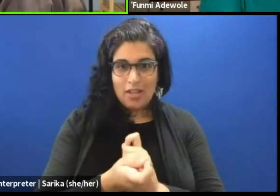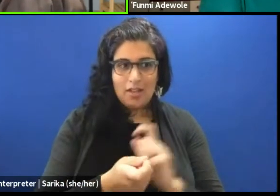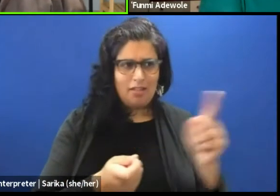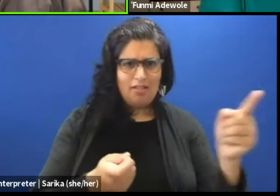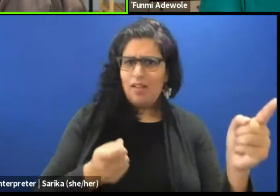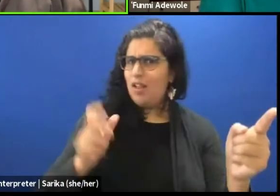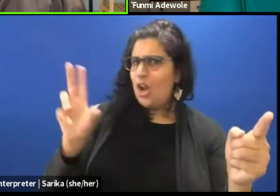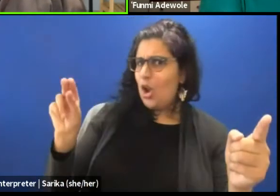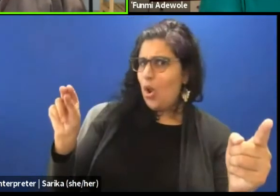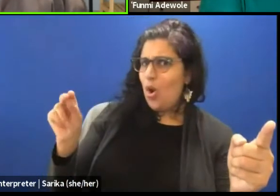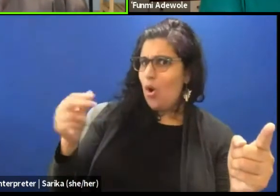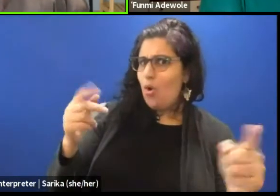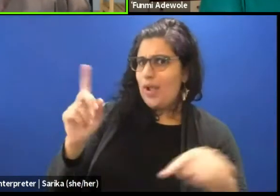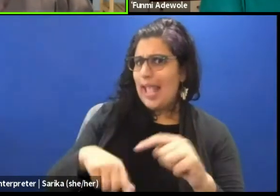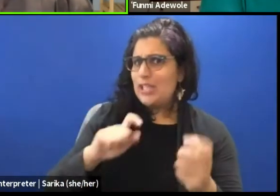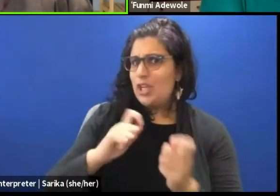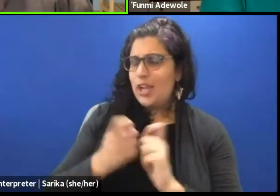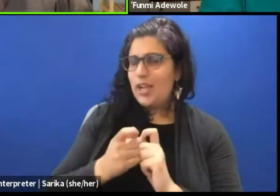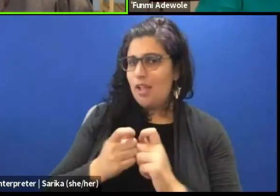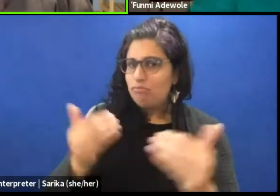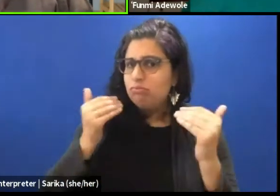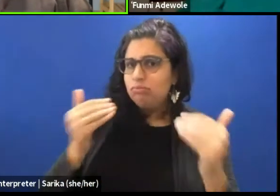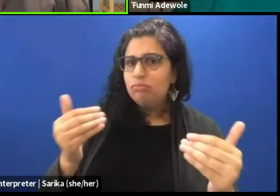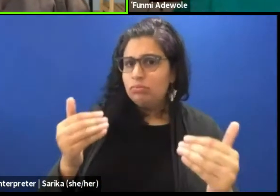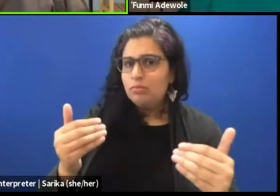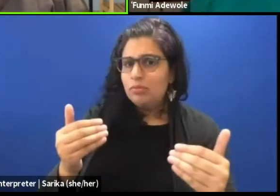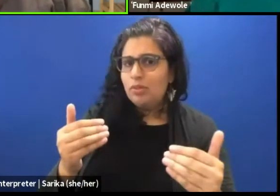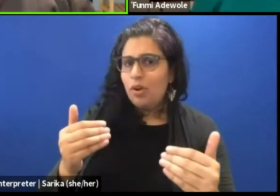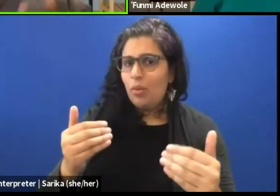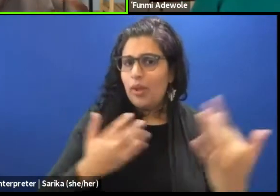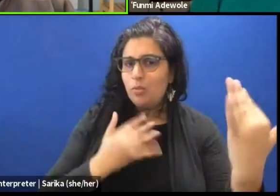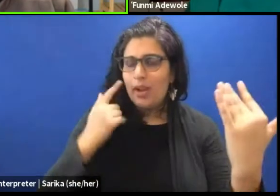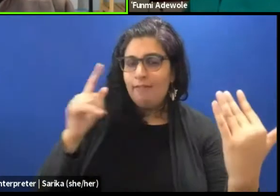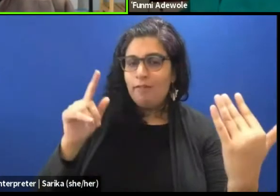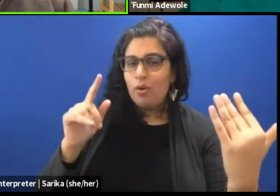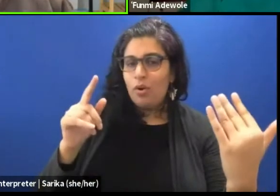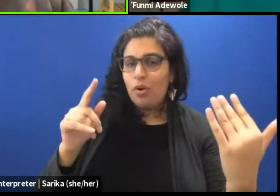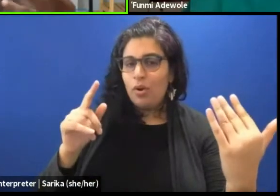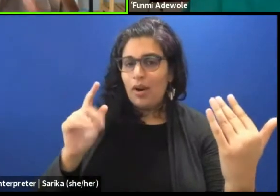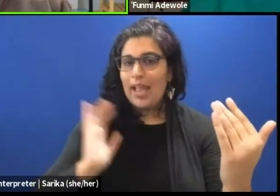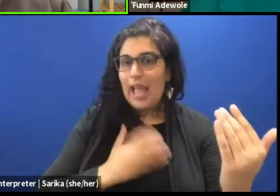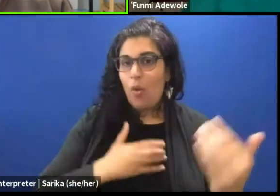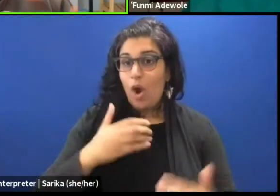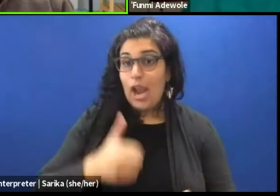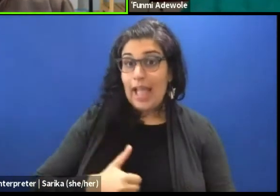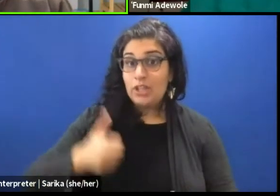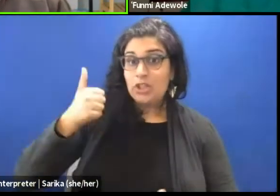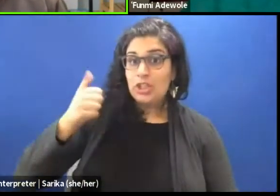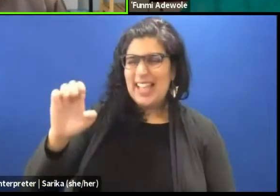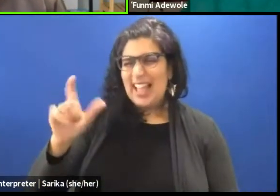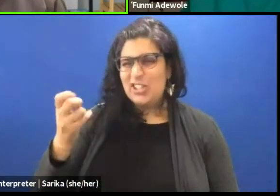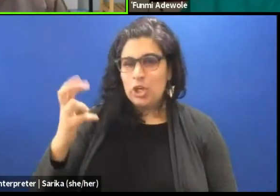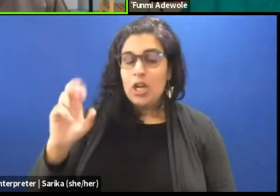We can't change let go, we have to wait for one of our elders. They mentioned the elder's name,